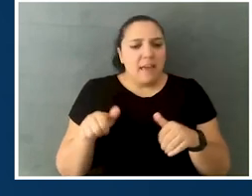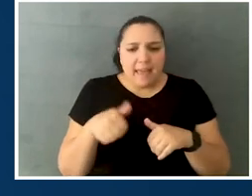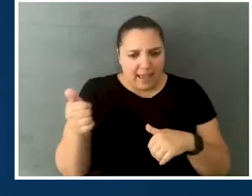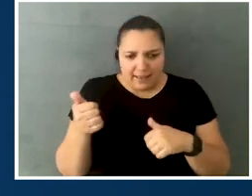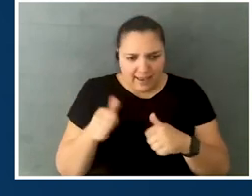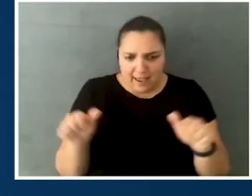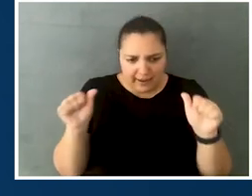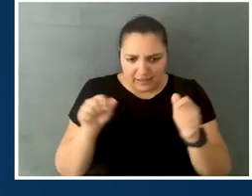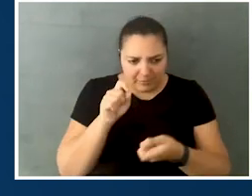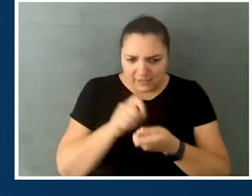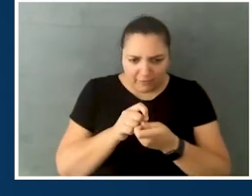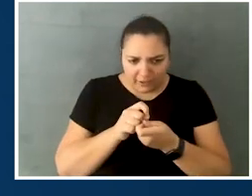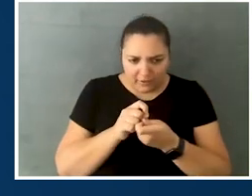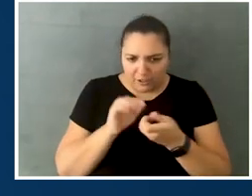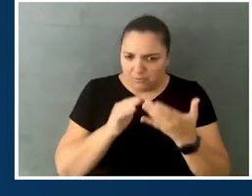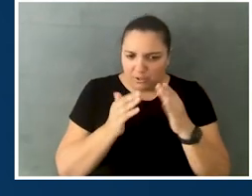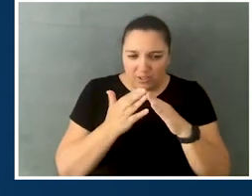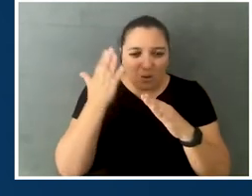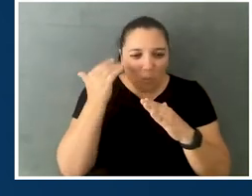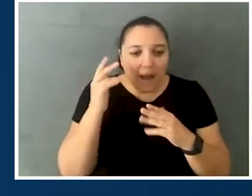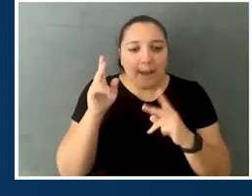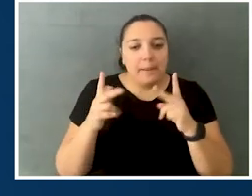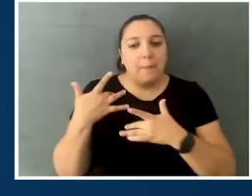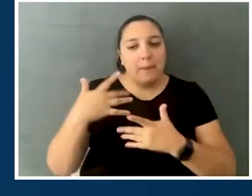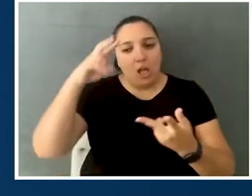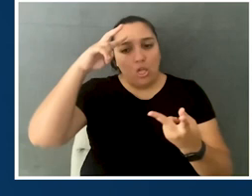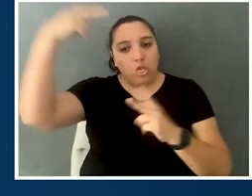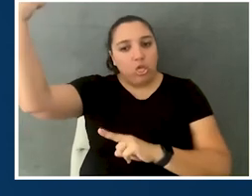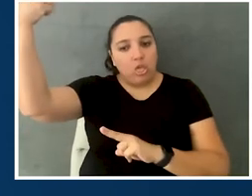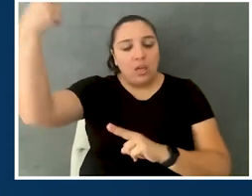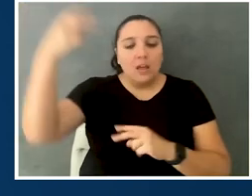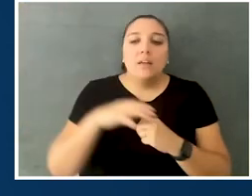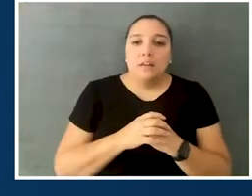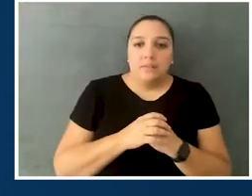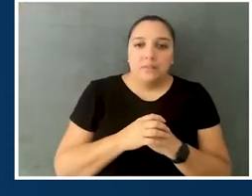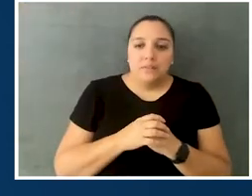is really at the root of a lot of, I think, misunderstanding, as well as